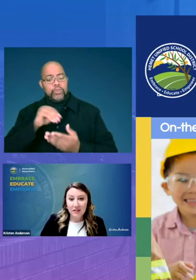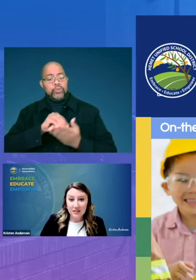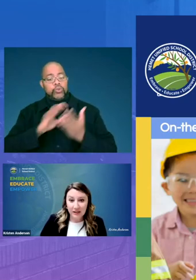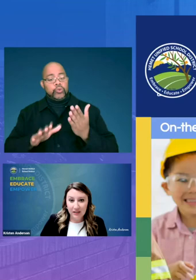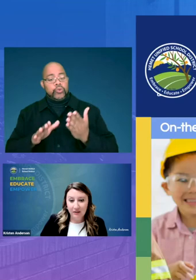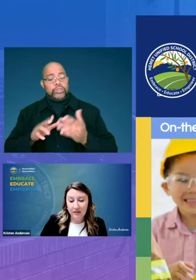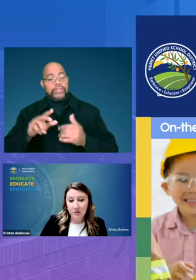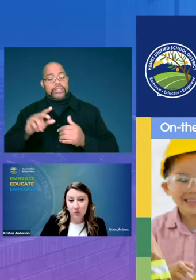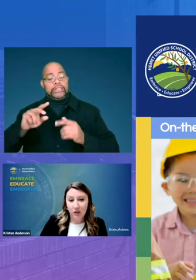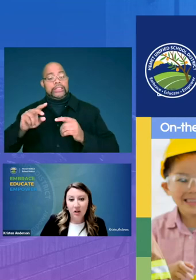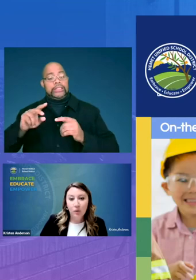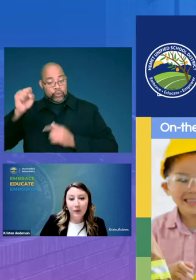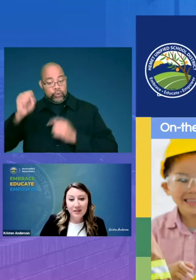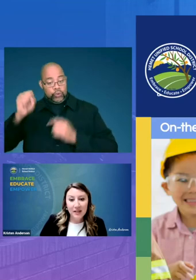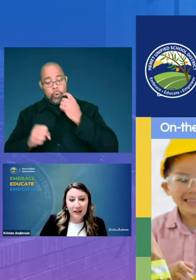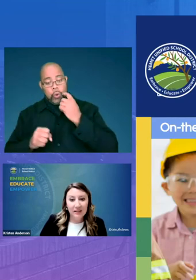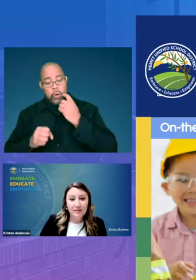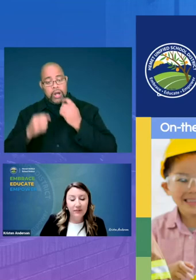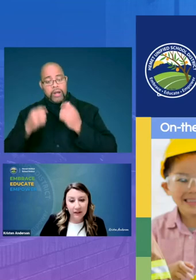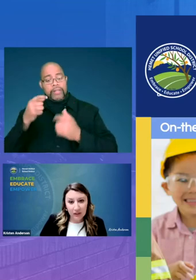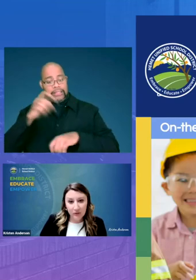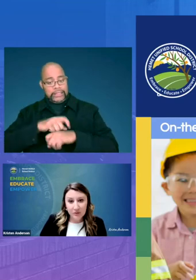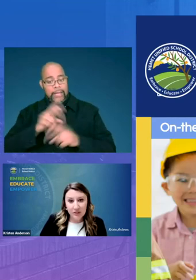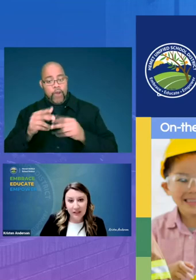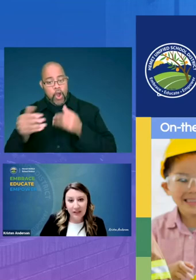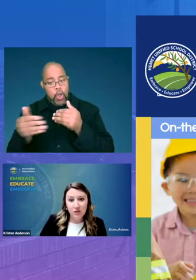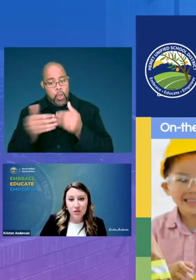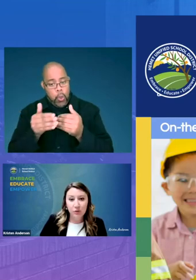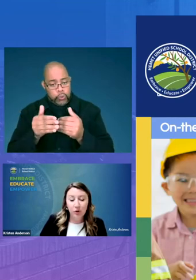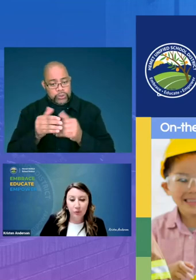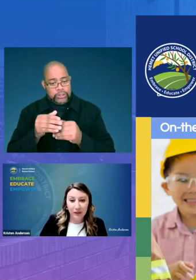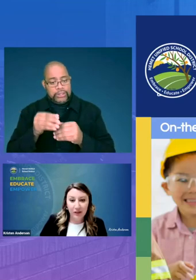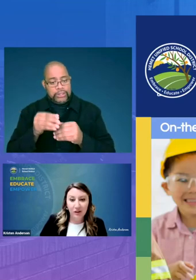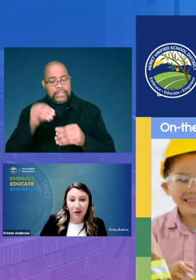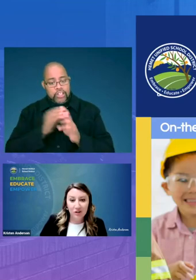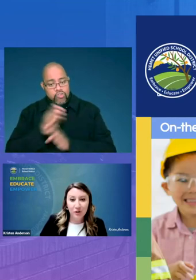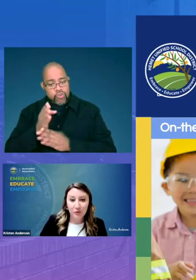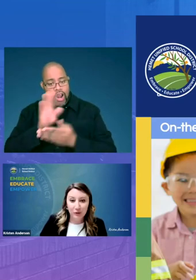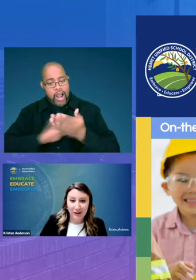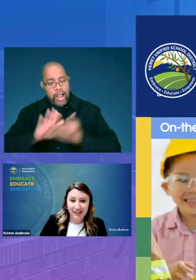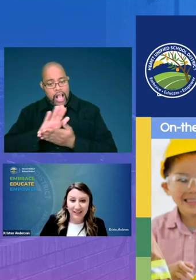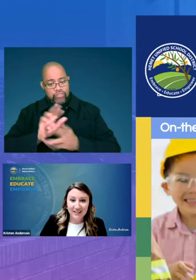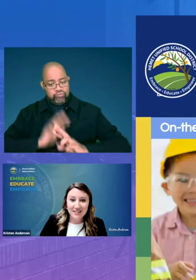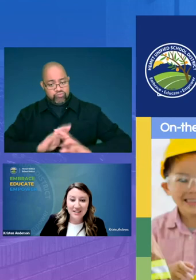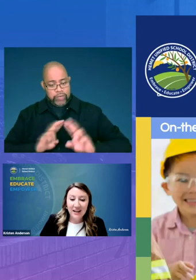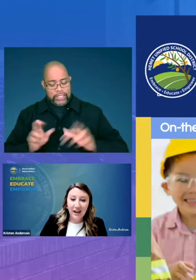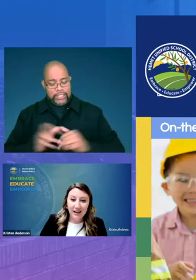secondary school we're tying this very closely into career college and career readiness and as